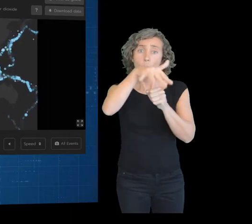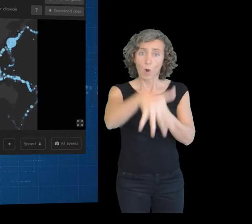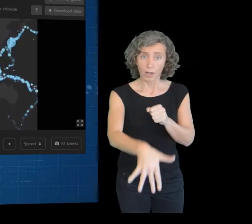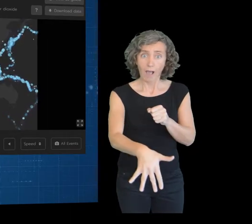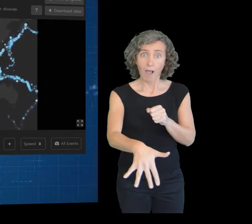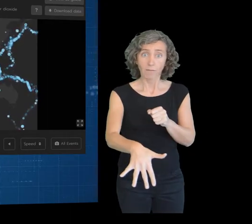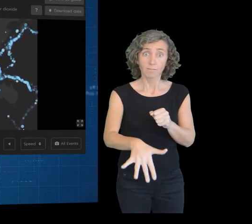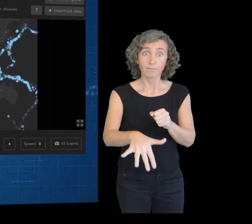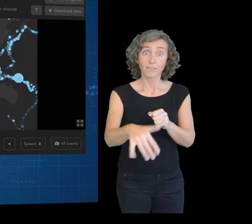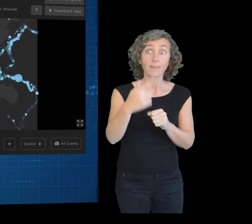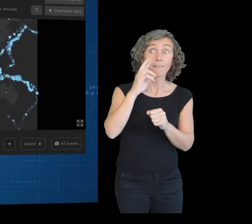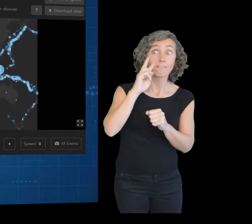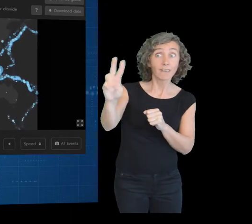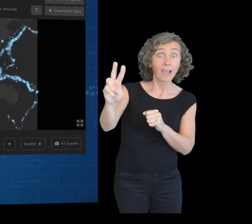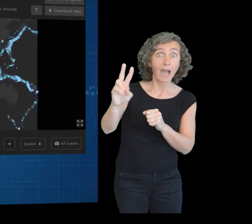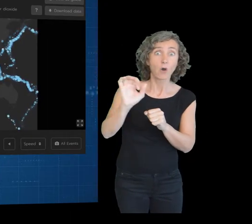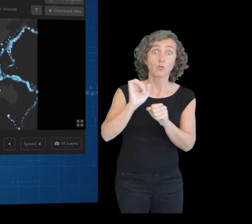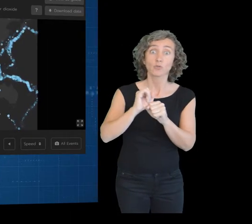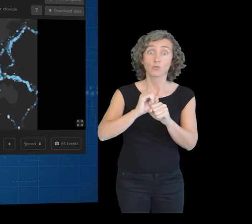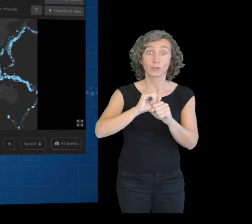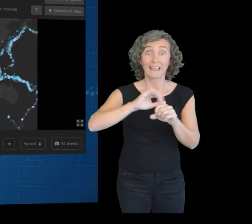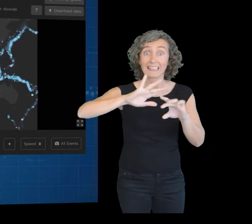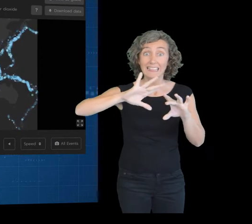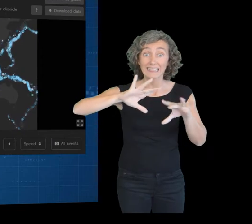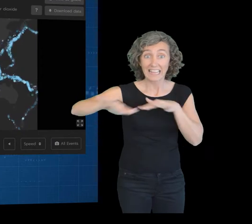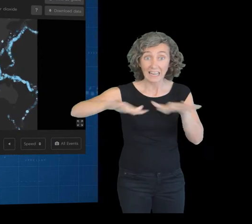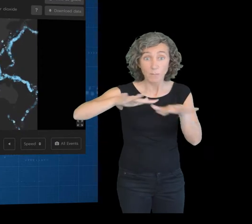As you can see, like most earthquakes,